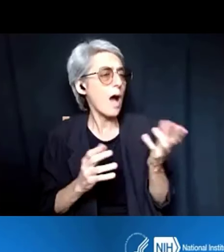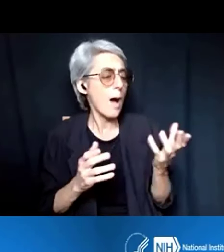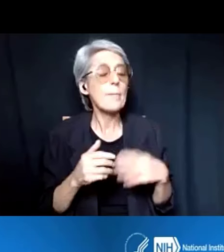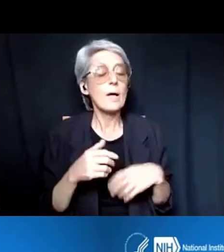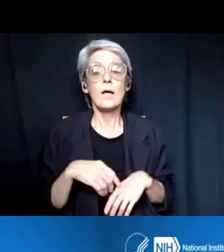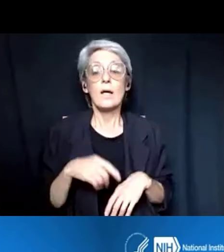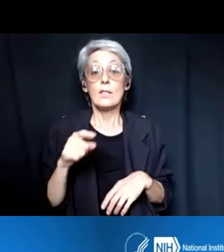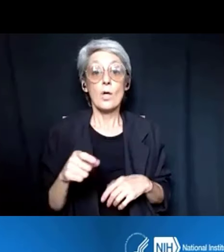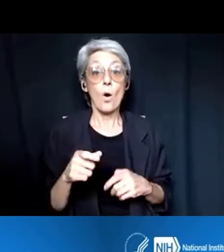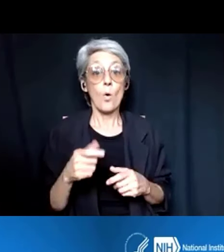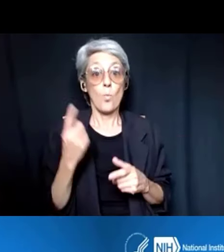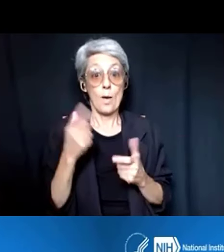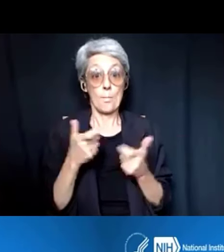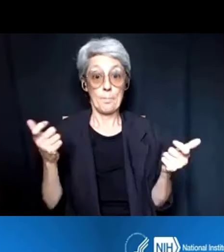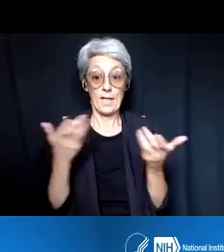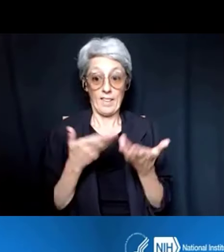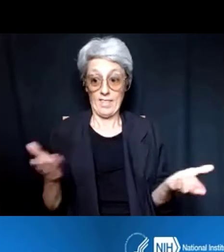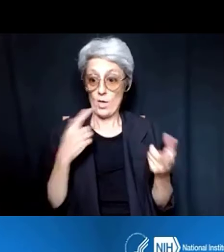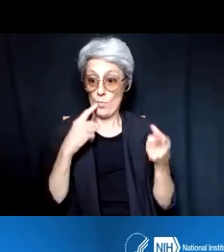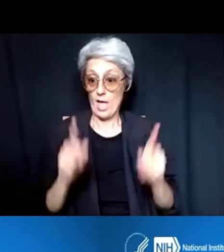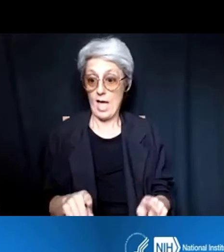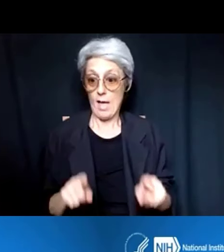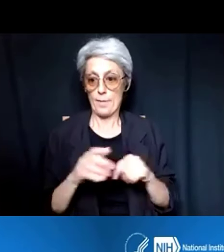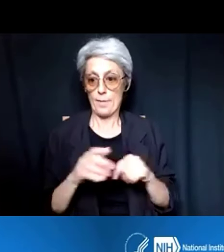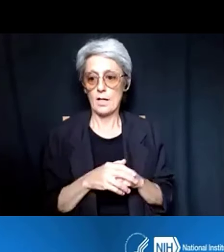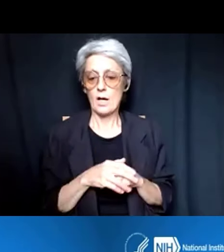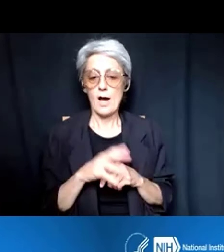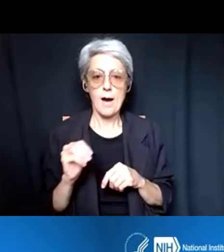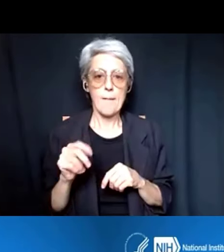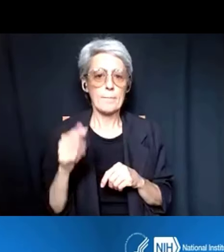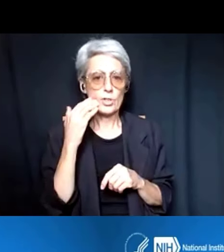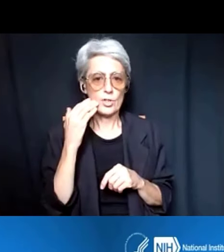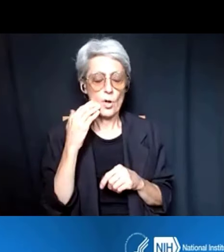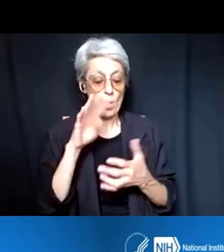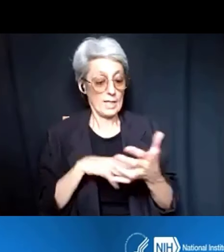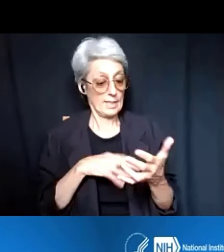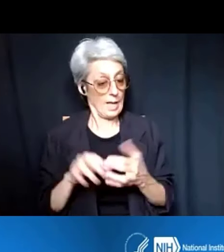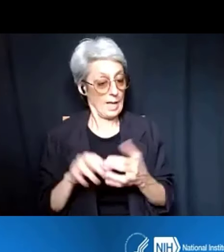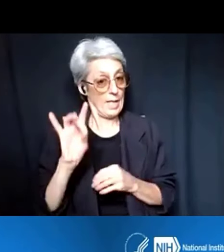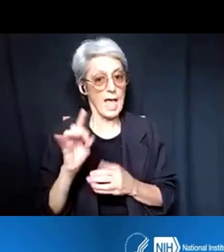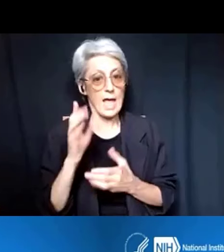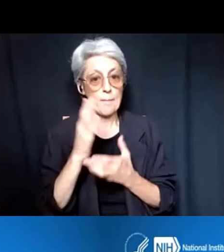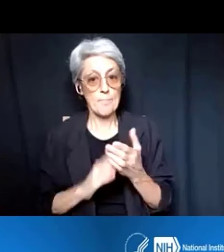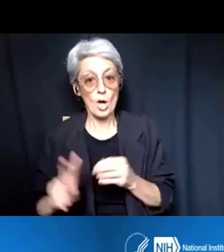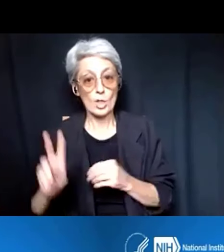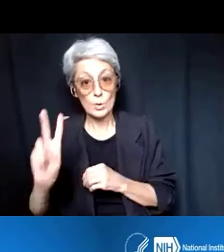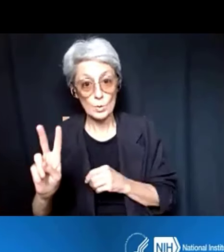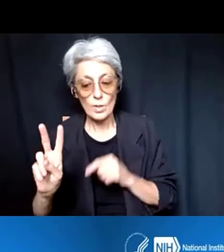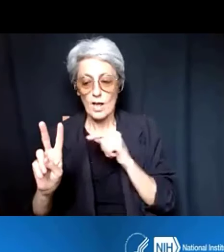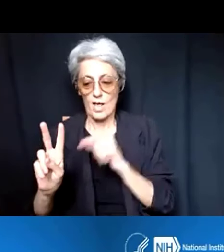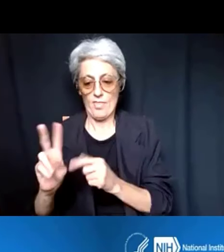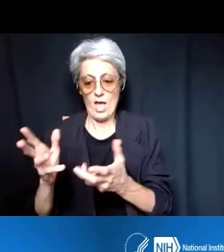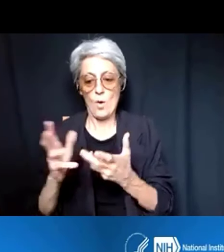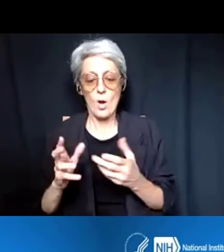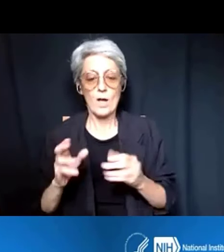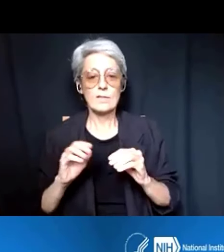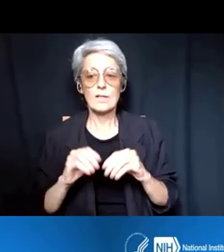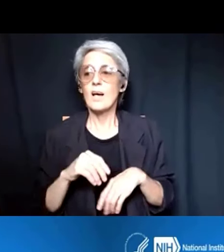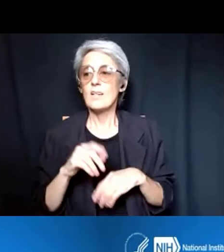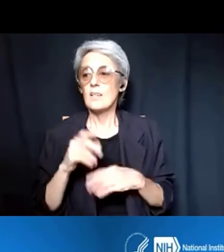that's going to be coming is Table 8, Part 2, which is asking for those clearly associated with the program --